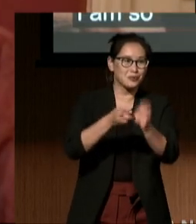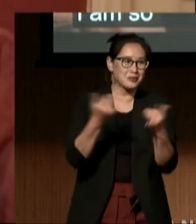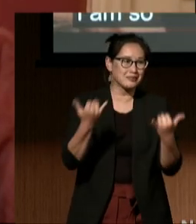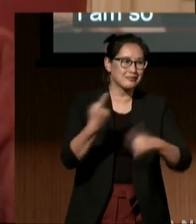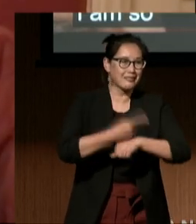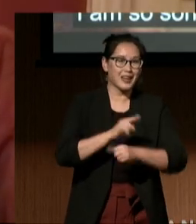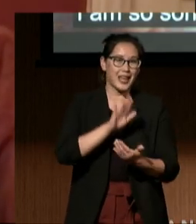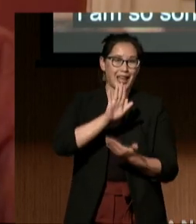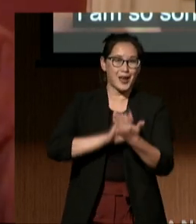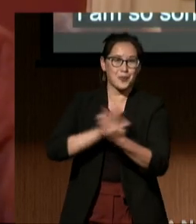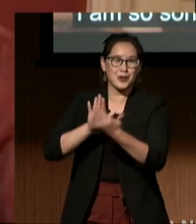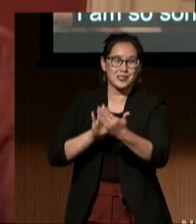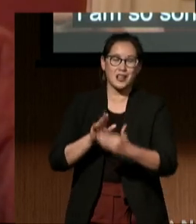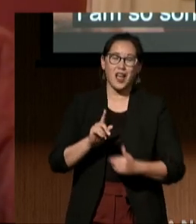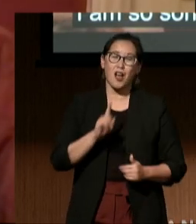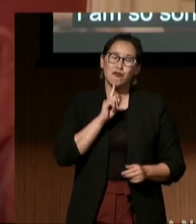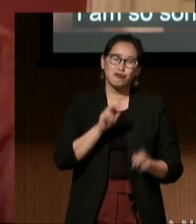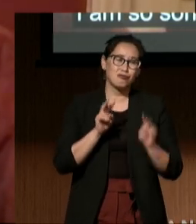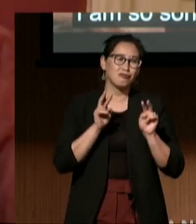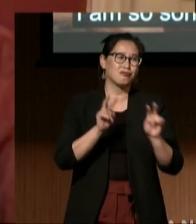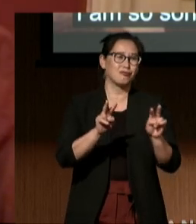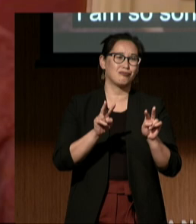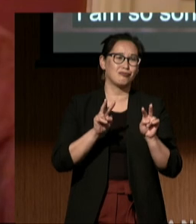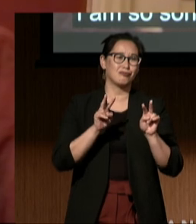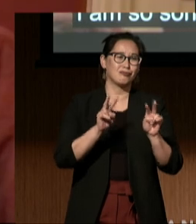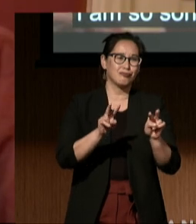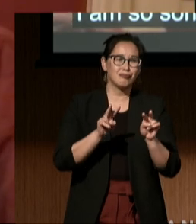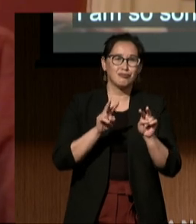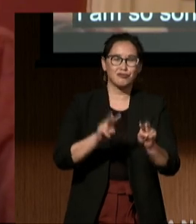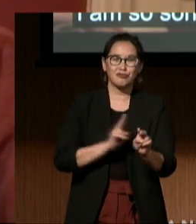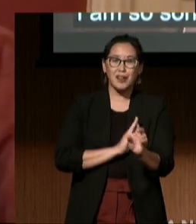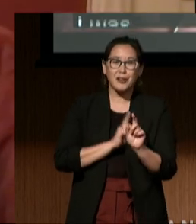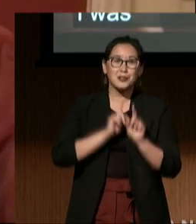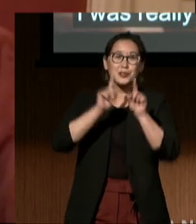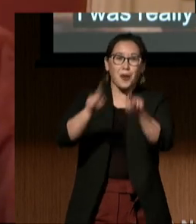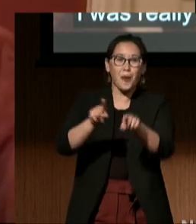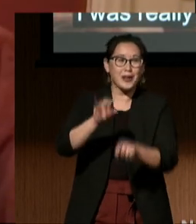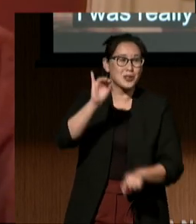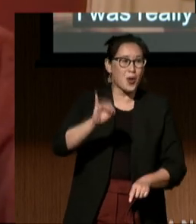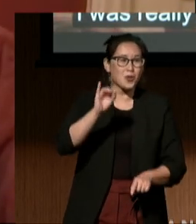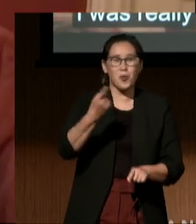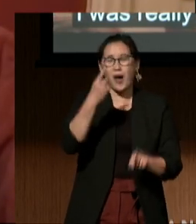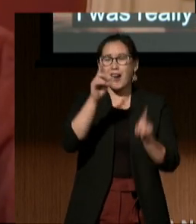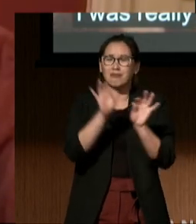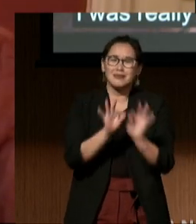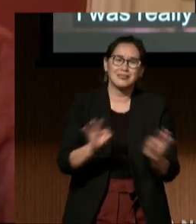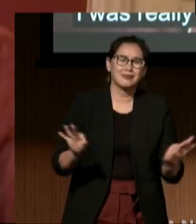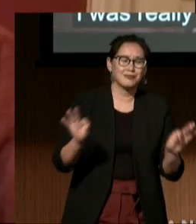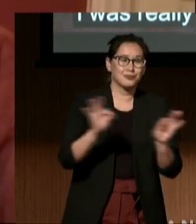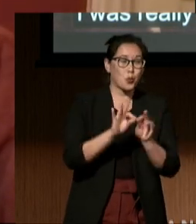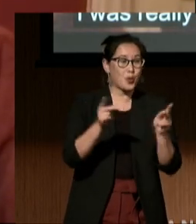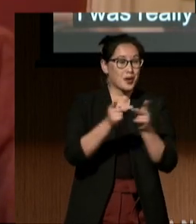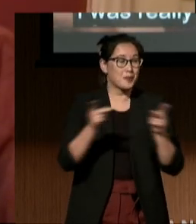I was really looking forward to being in Oakland, one of the most important places due to its